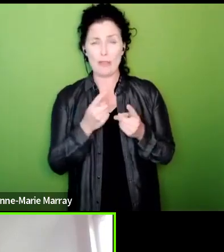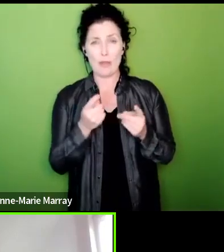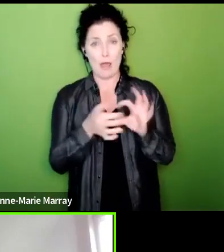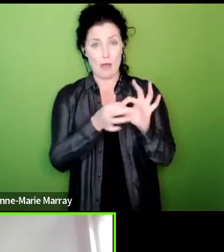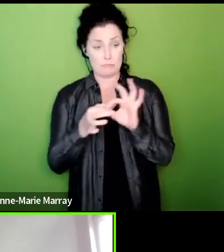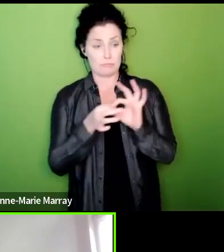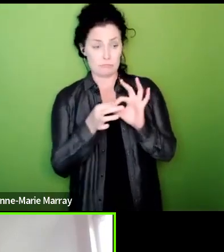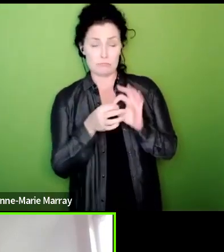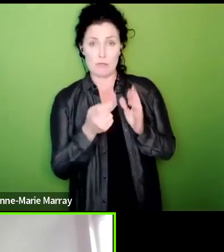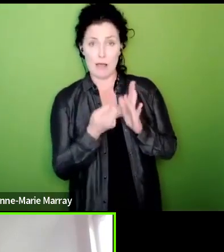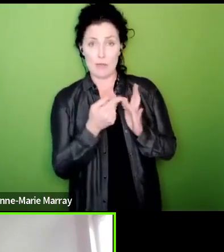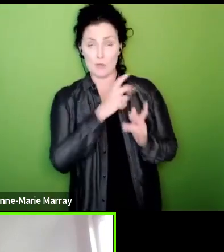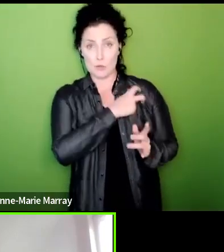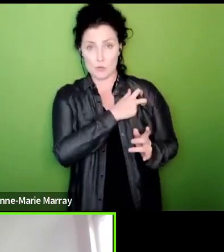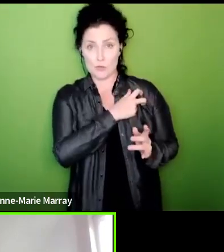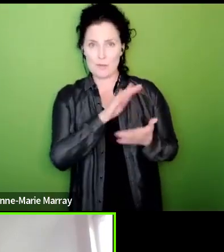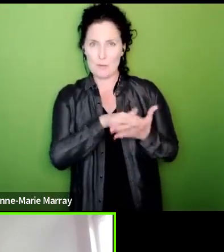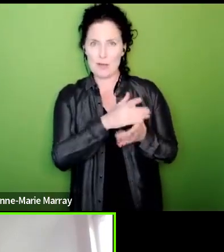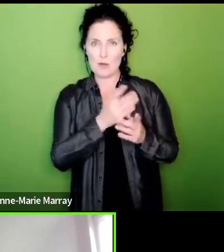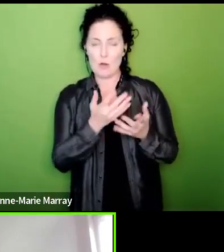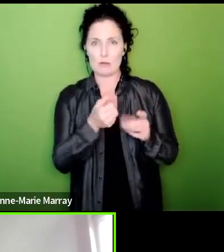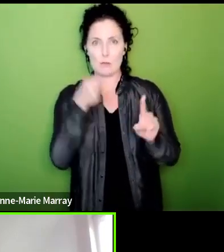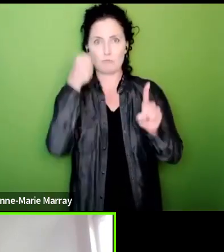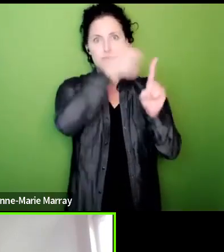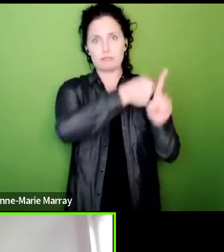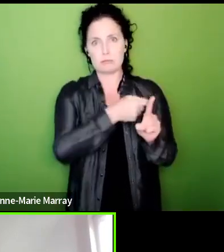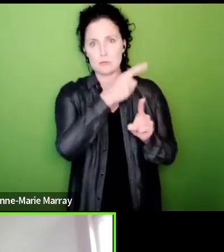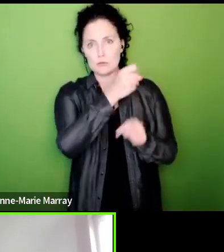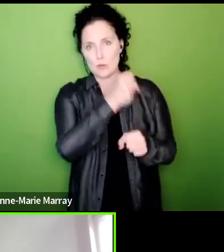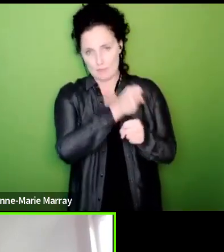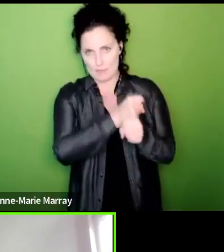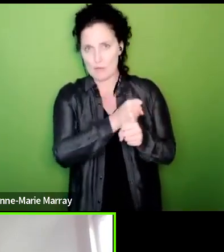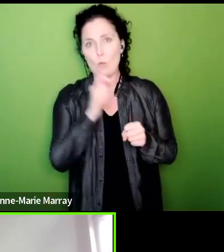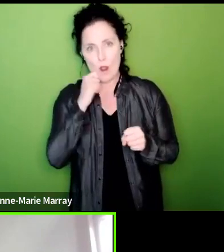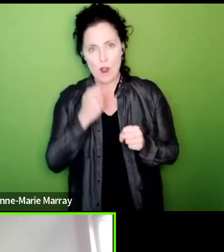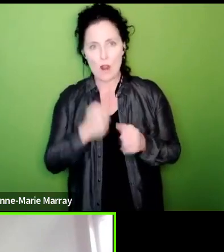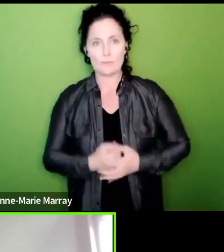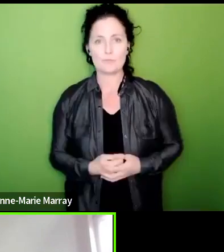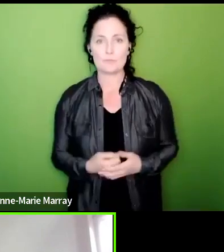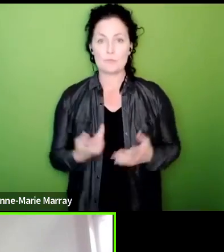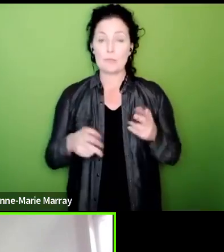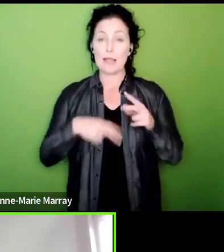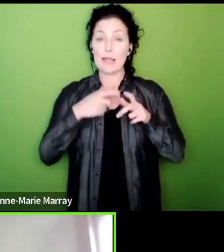but if it's action that we're taking on a targeted and sustained basis but it won't be about one day